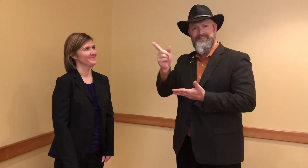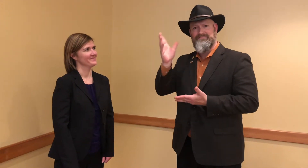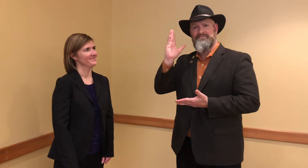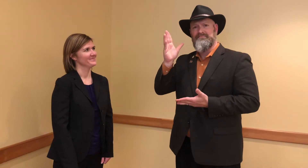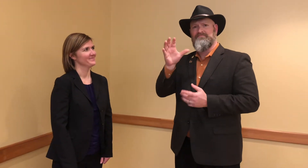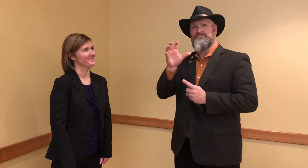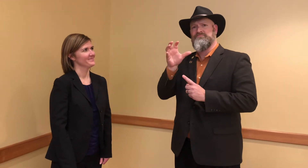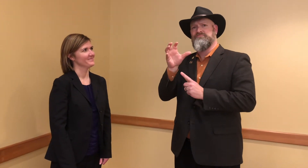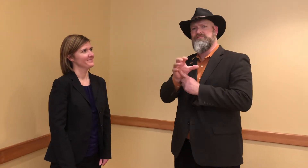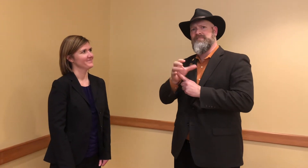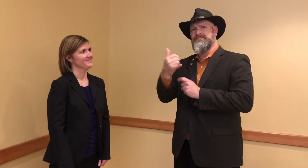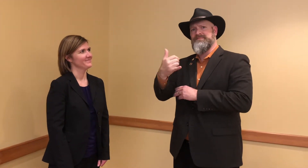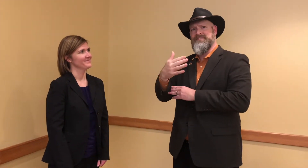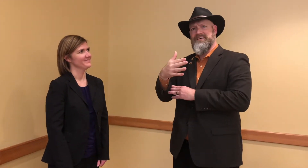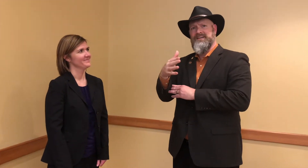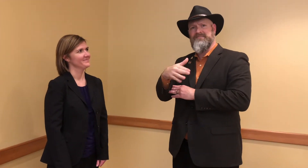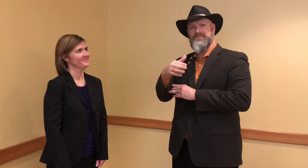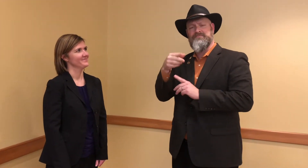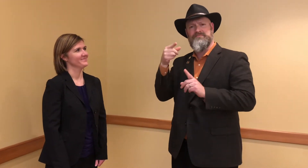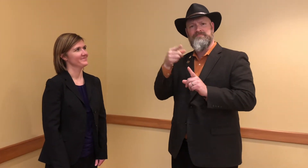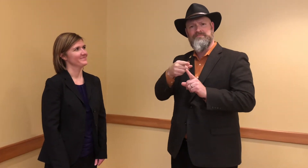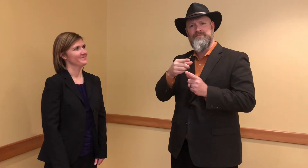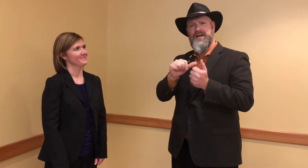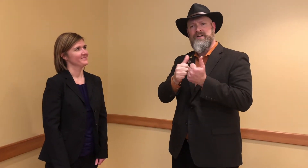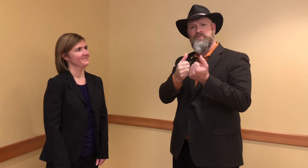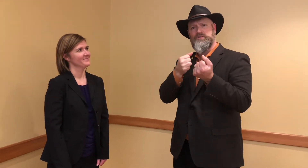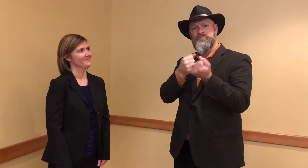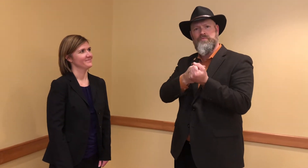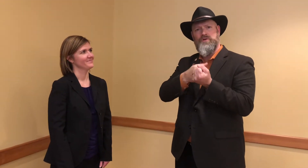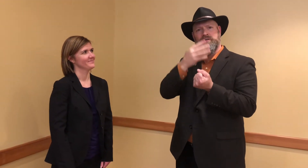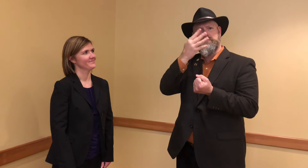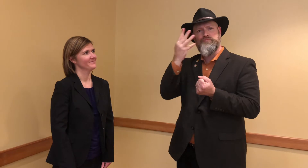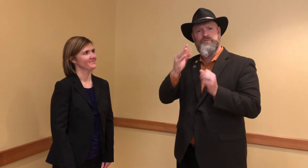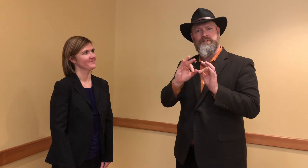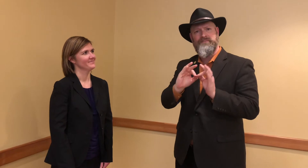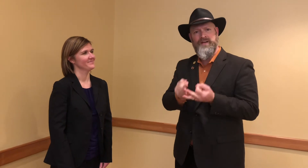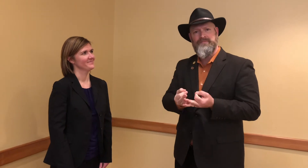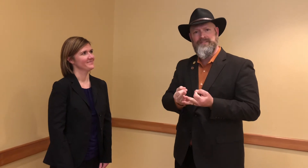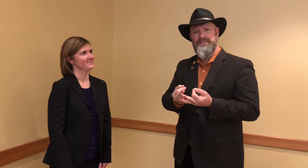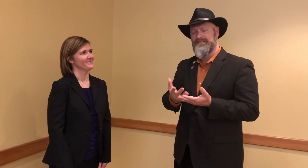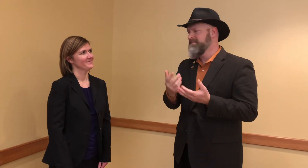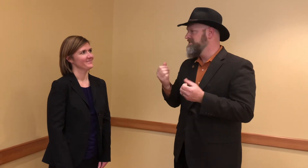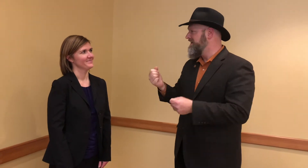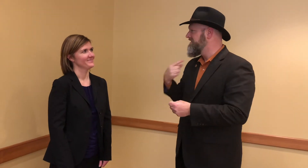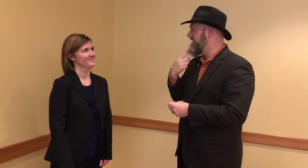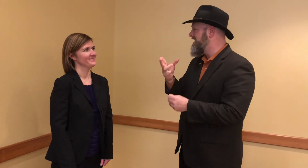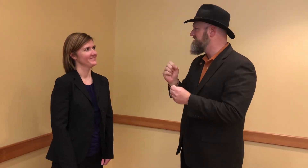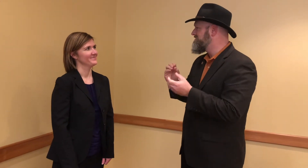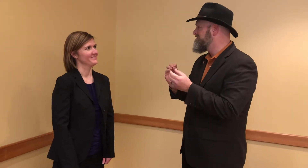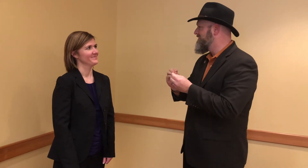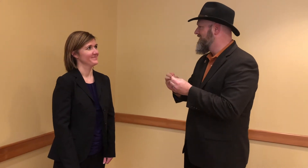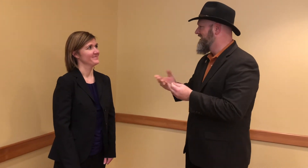She gave a great presentation this afternoon about how to support immigrant families. Could you please tell us more?